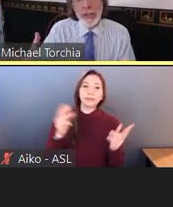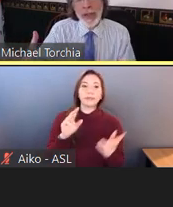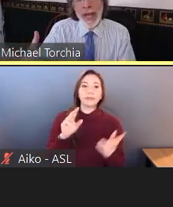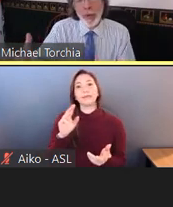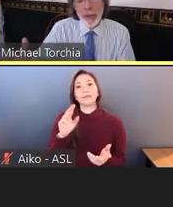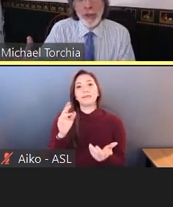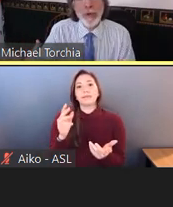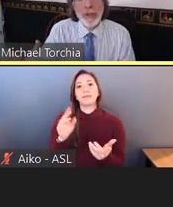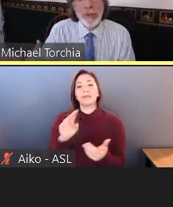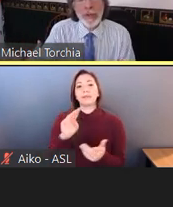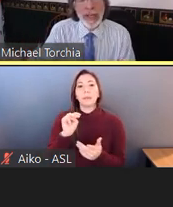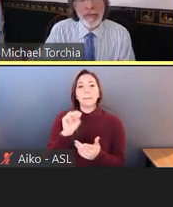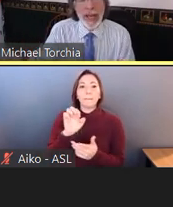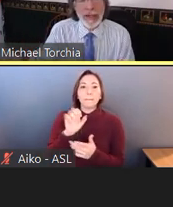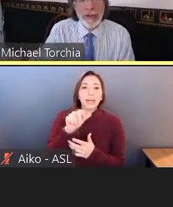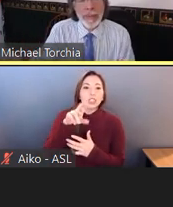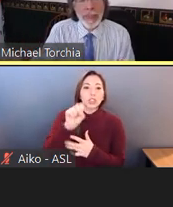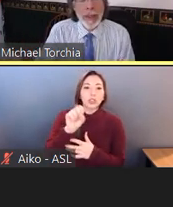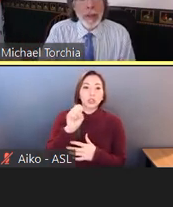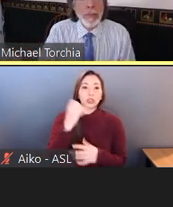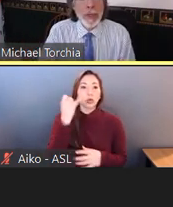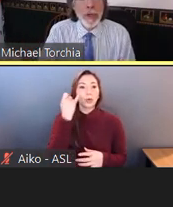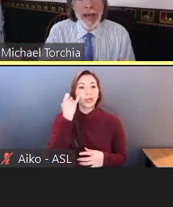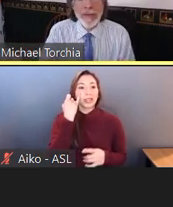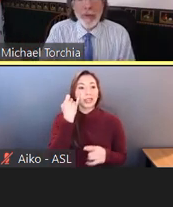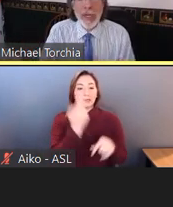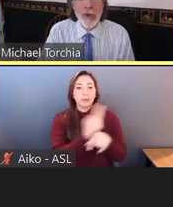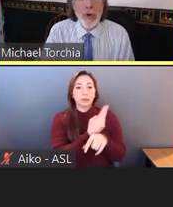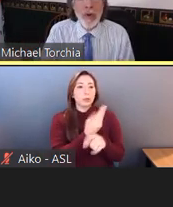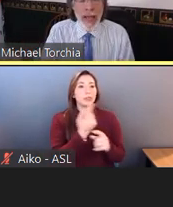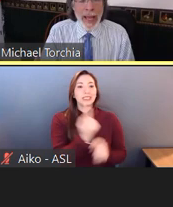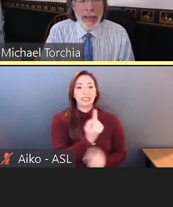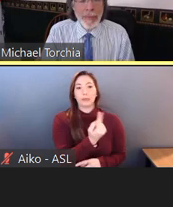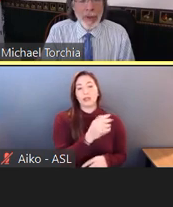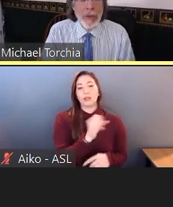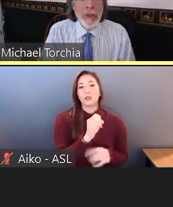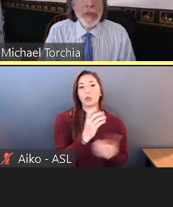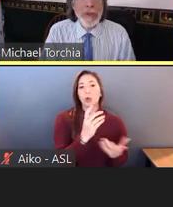that reduce the effect, but you have to ignore that.